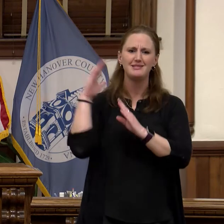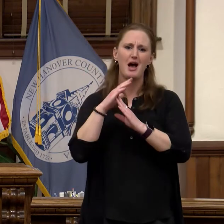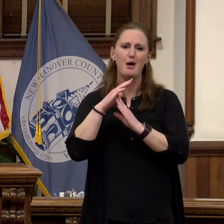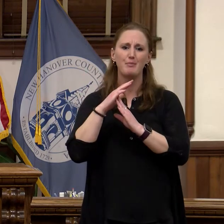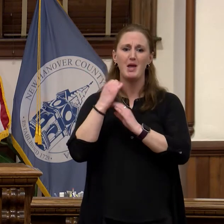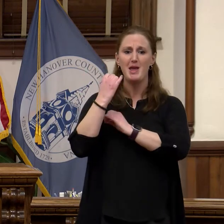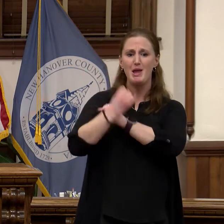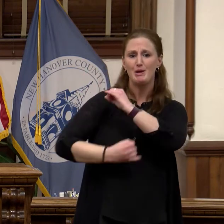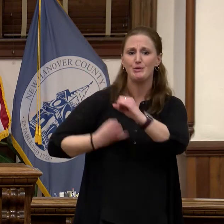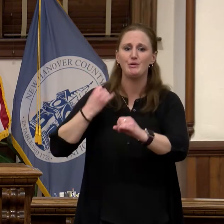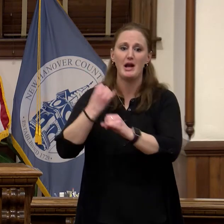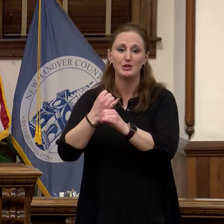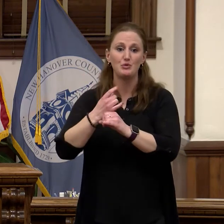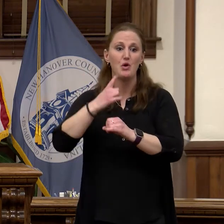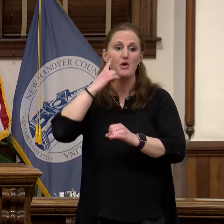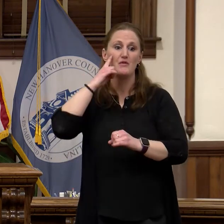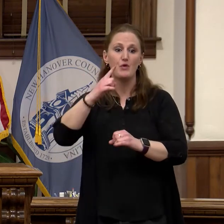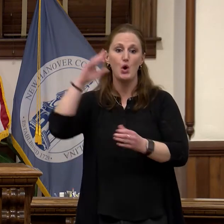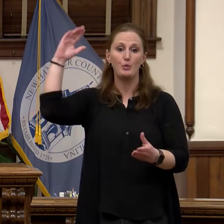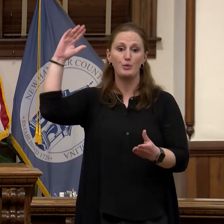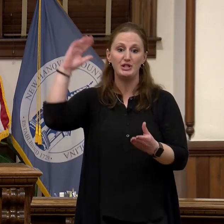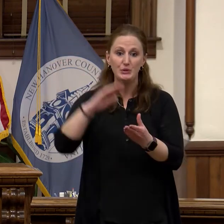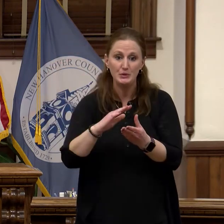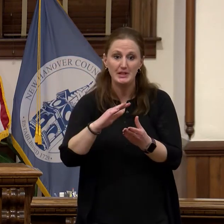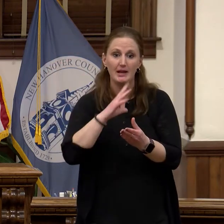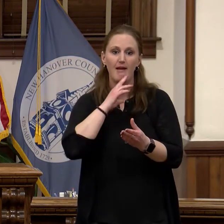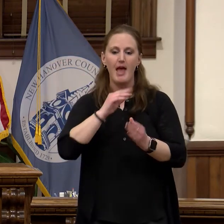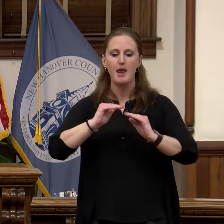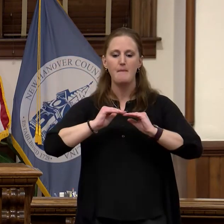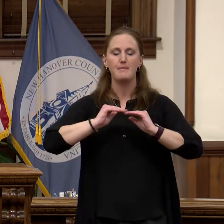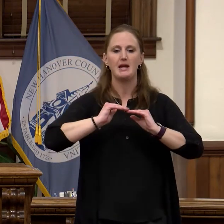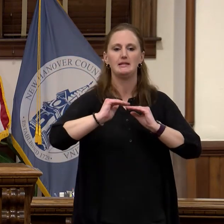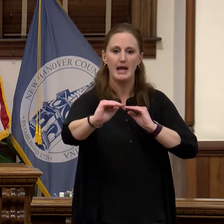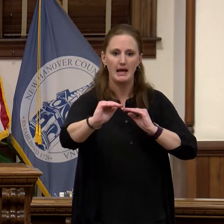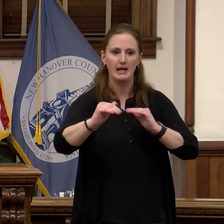maintaining lower rates of juvenile recidivism through the Community Service